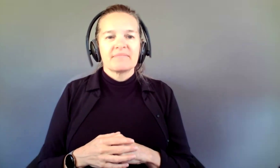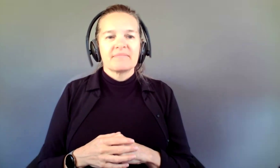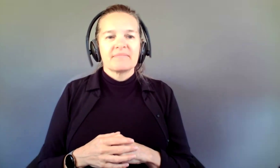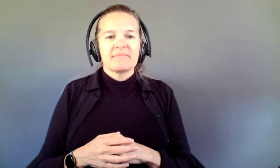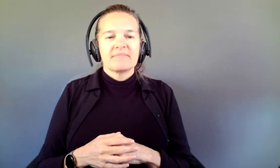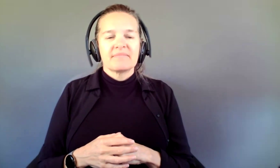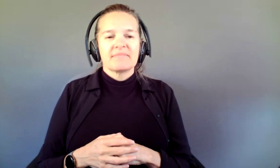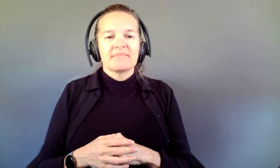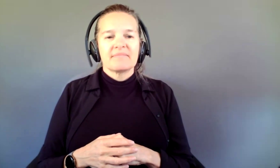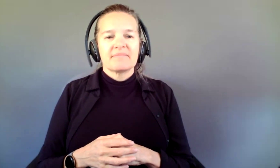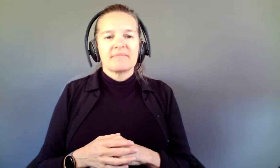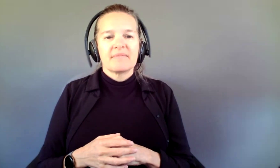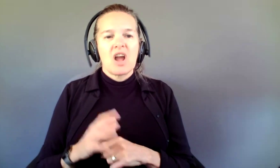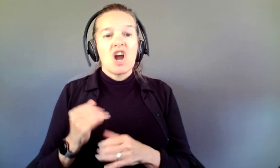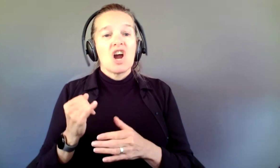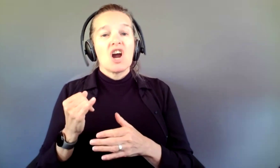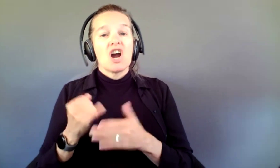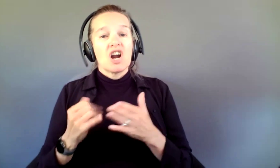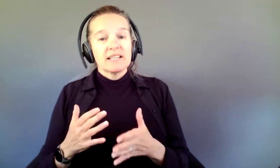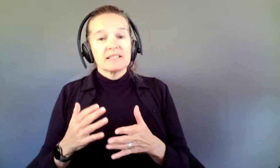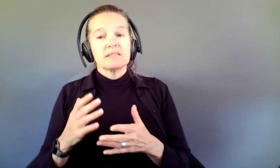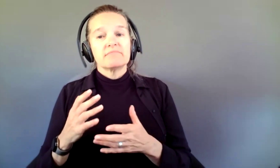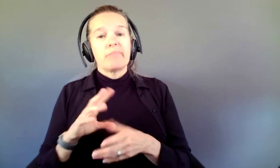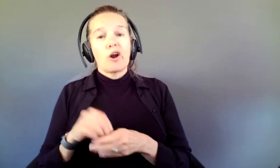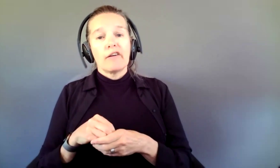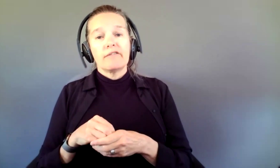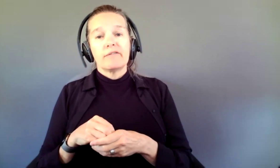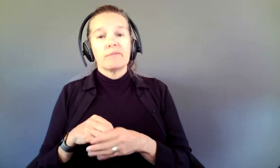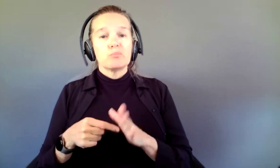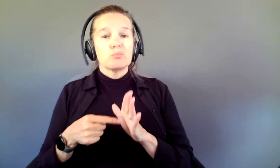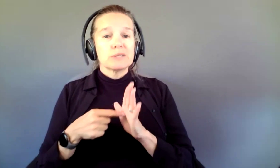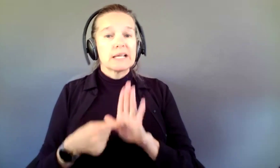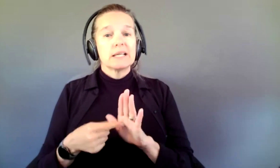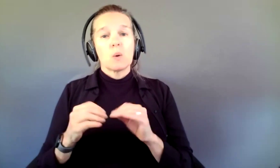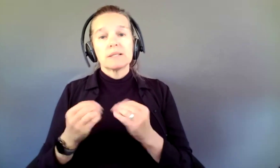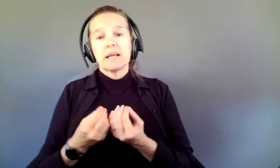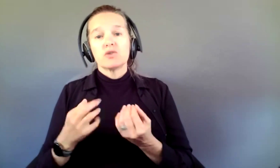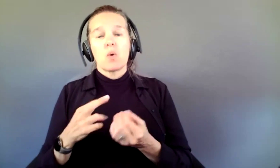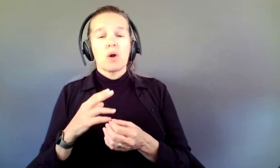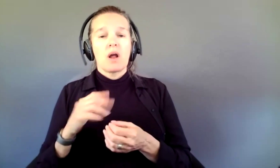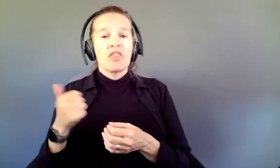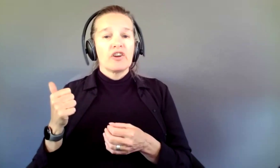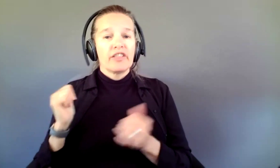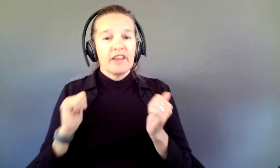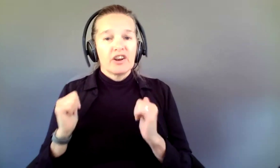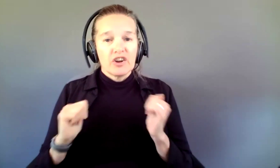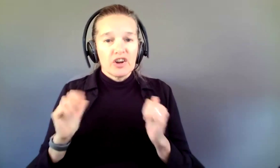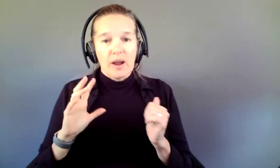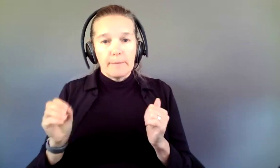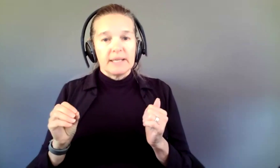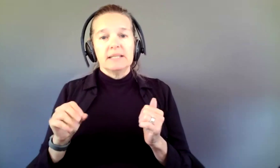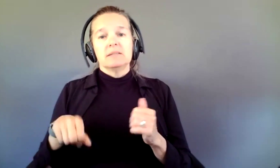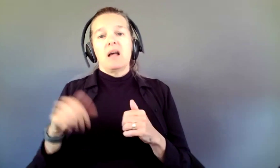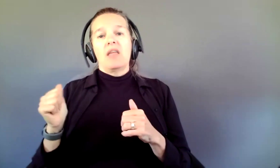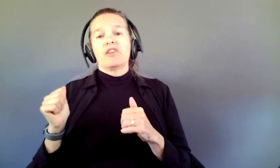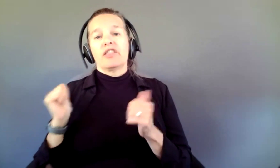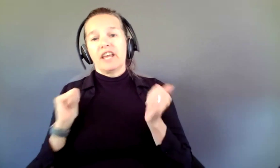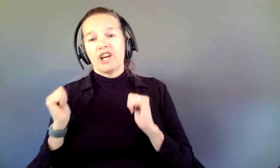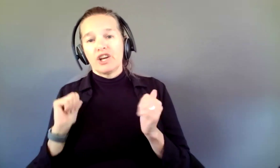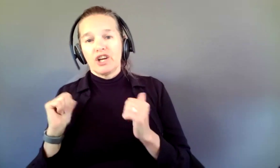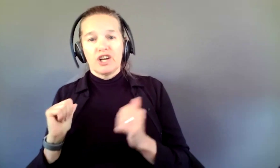organizations or other theater companies, other theater establishments, it becomes really,